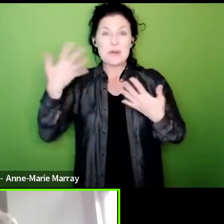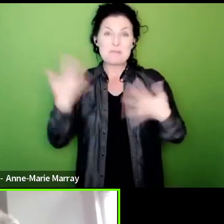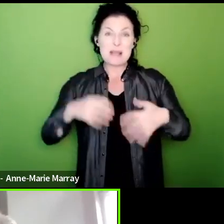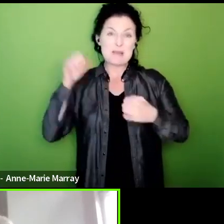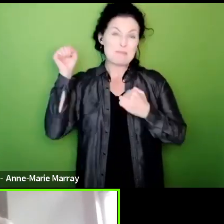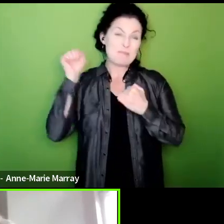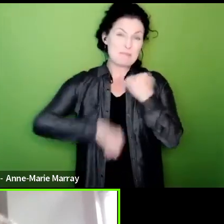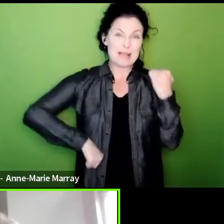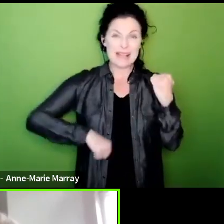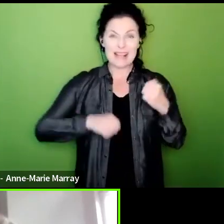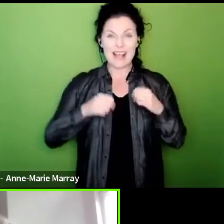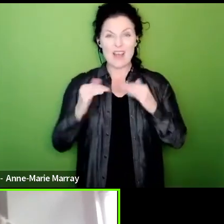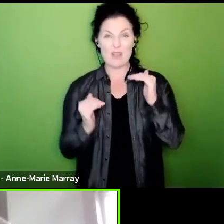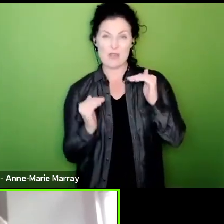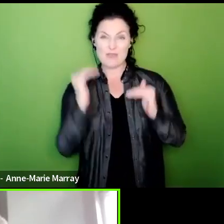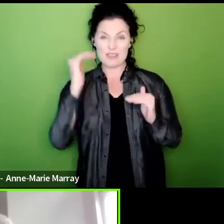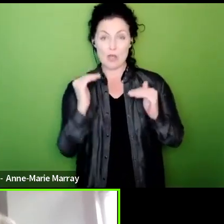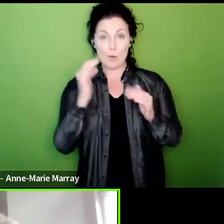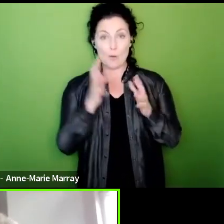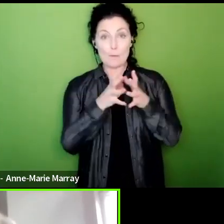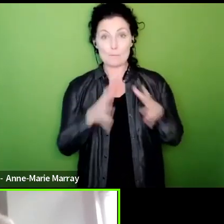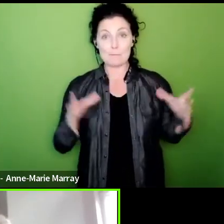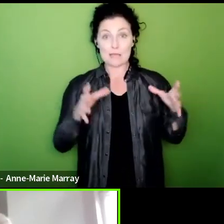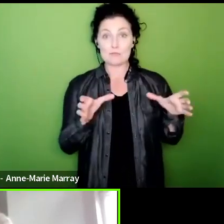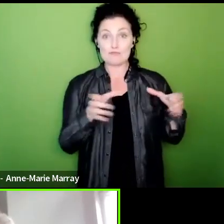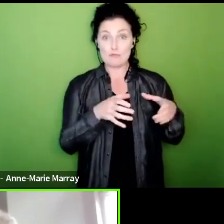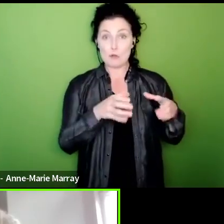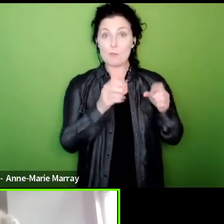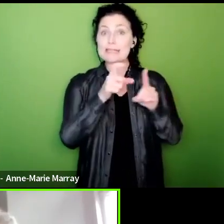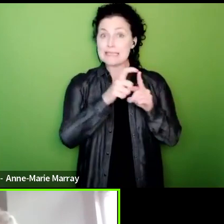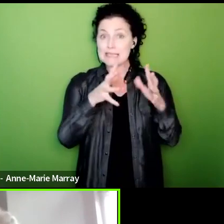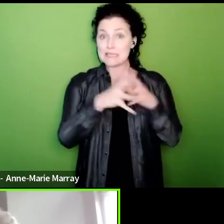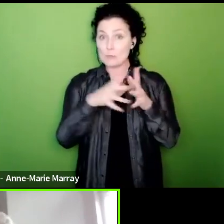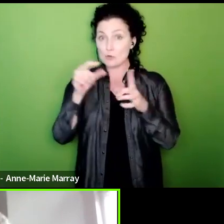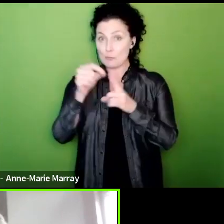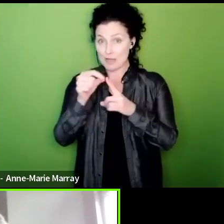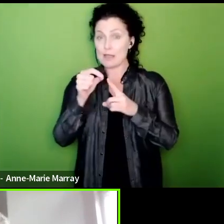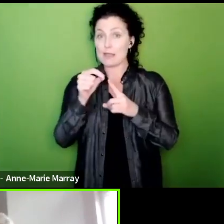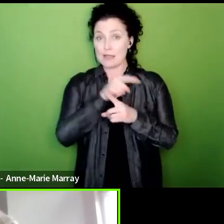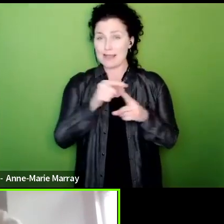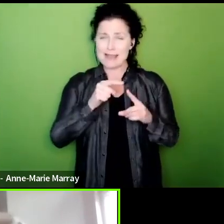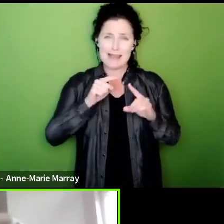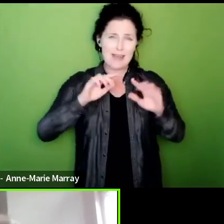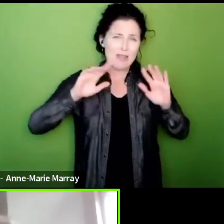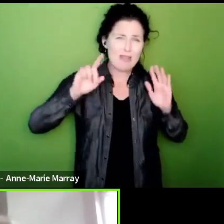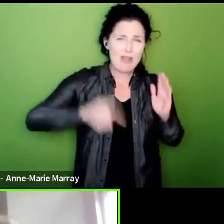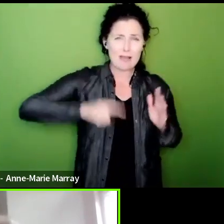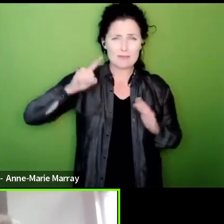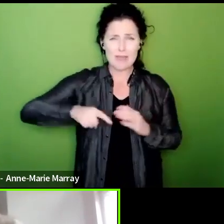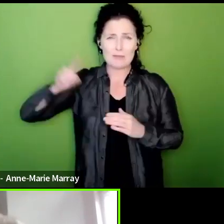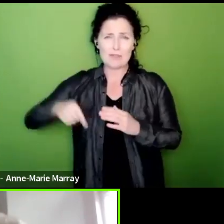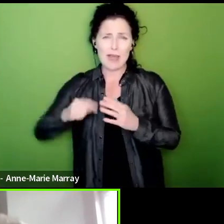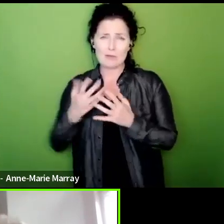biggest group of the union the DWP that means tens of thousands of members can now take action we've